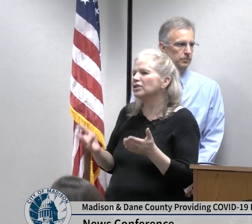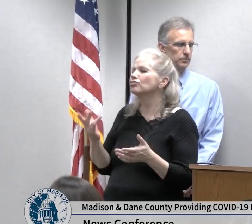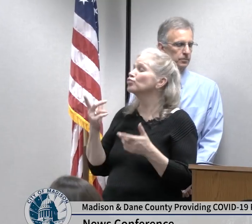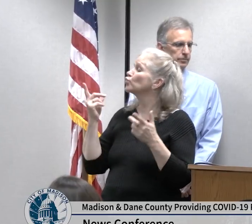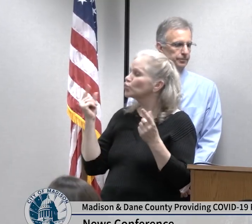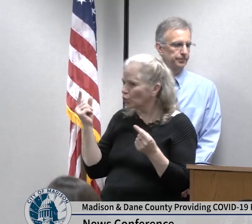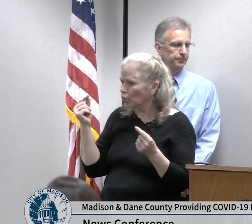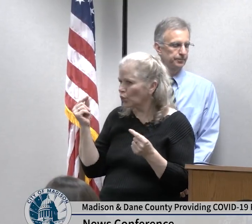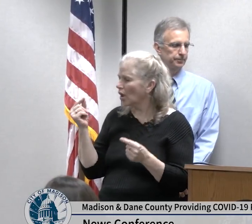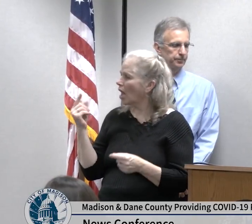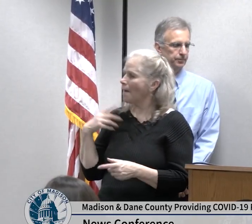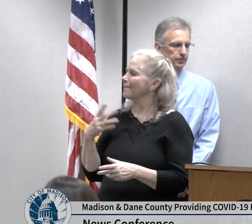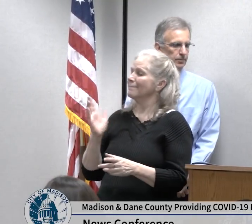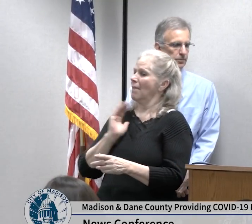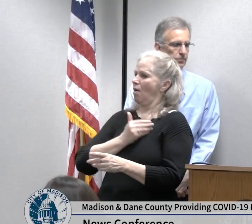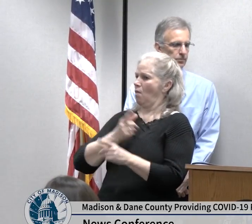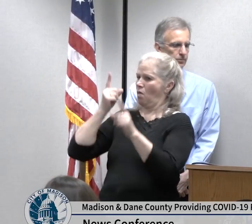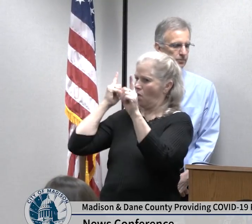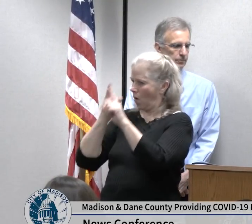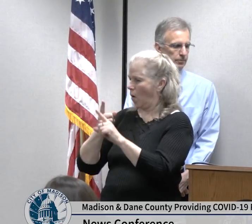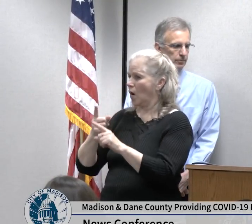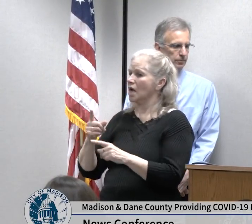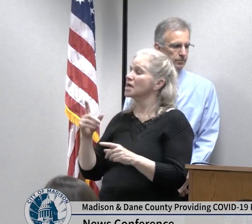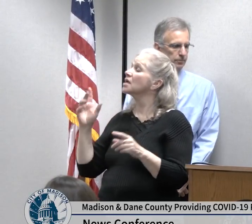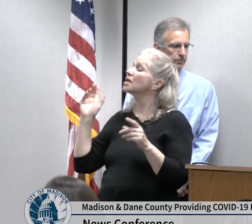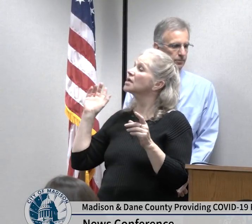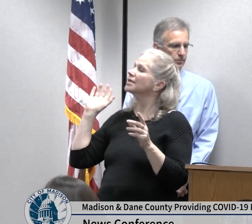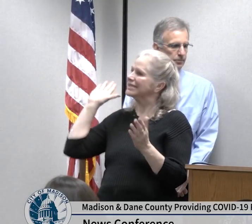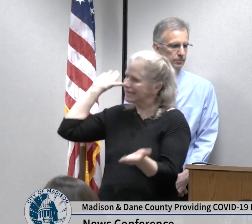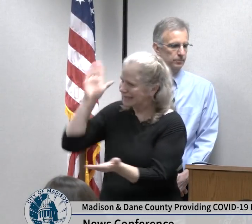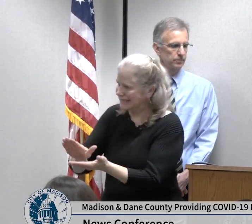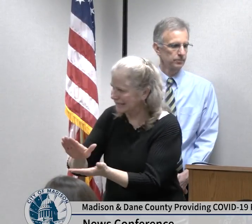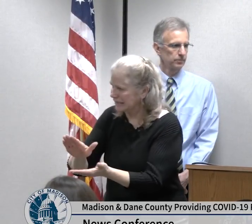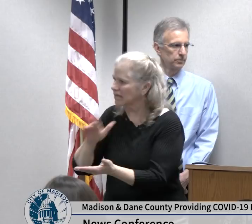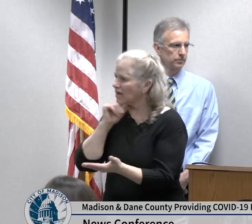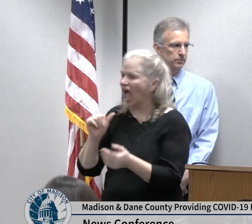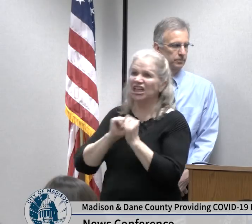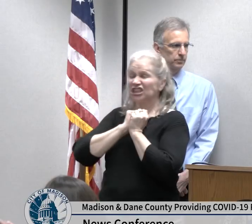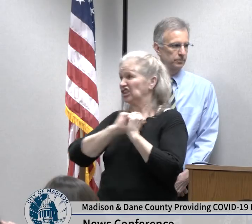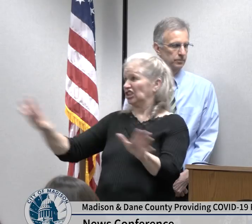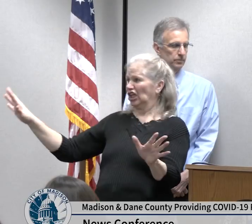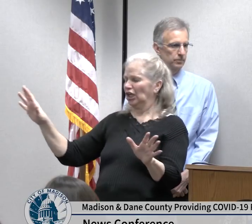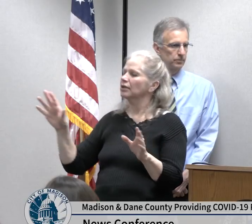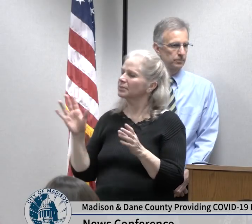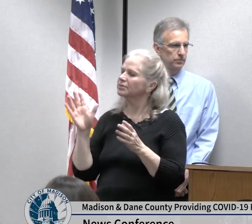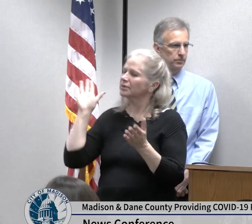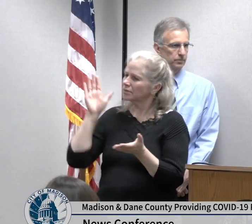that we are minimizing that risk for how it could how it could spread in our